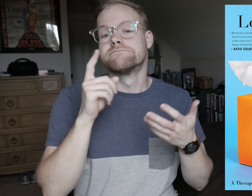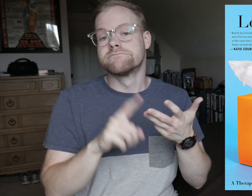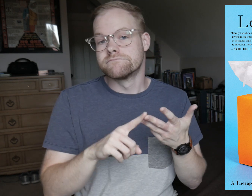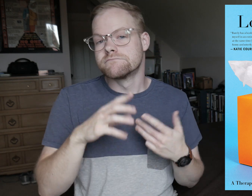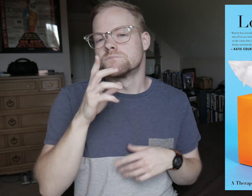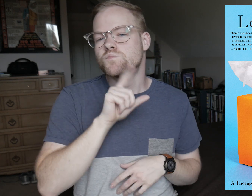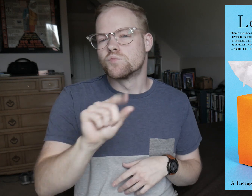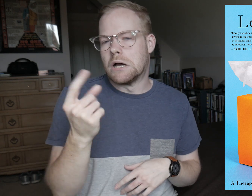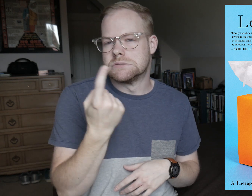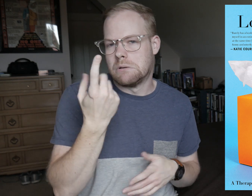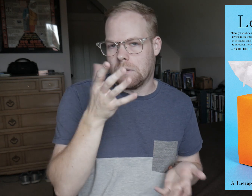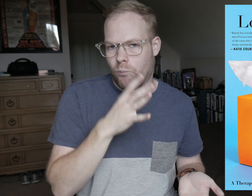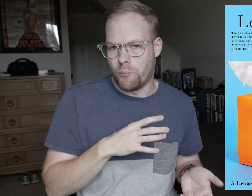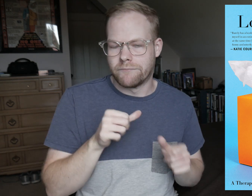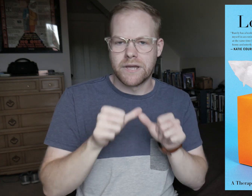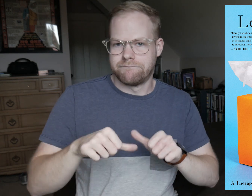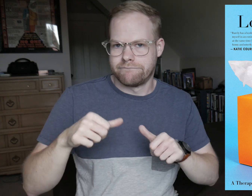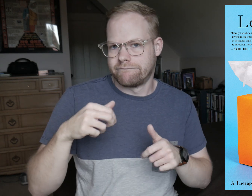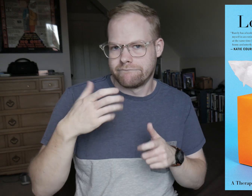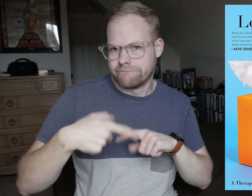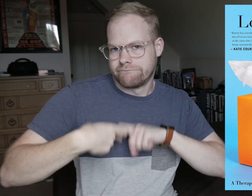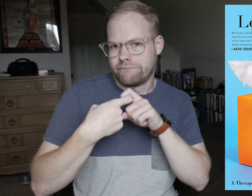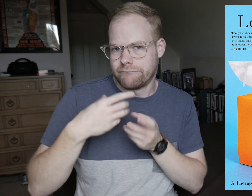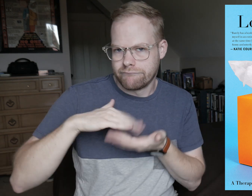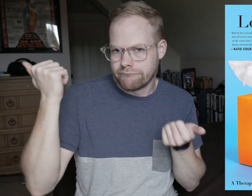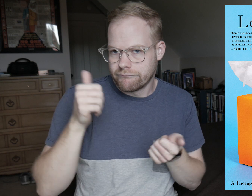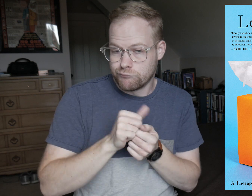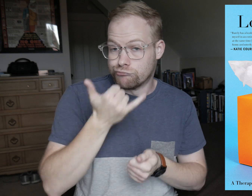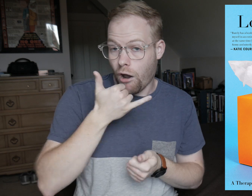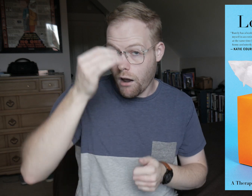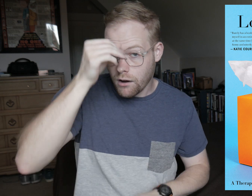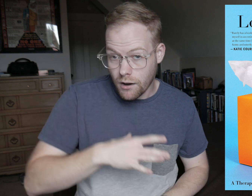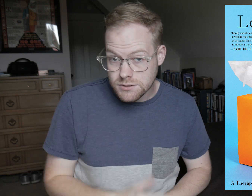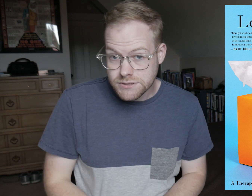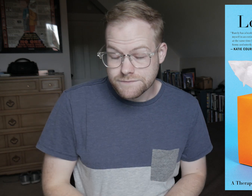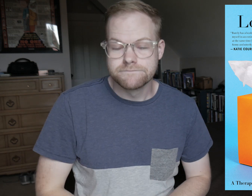and a twenty-something woman who keeps hooking up with the wrong guys—